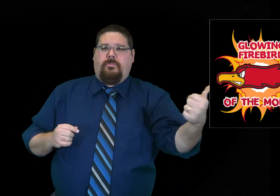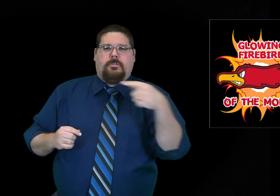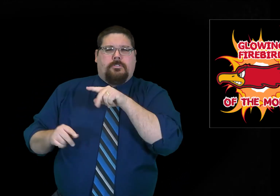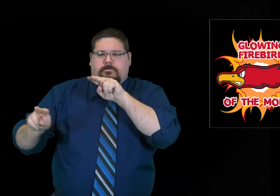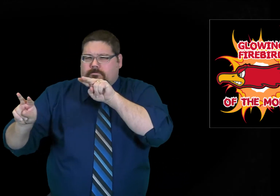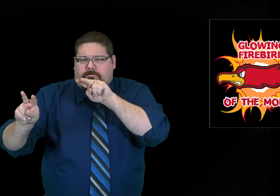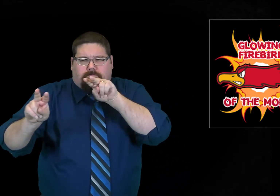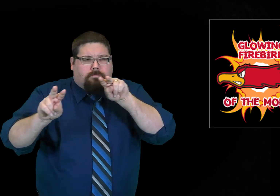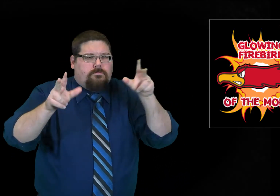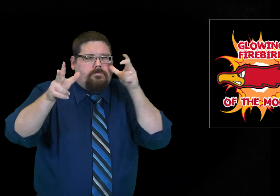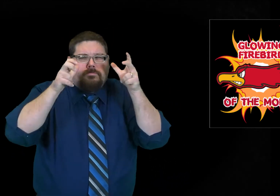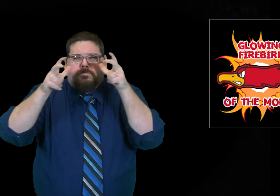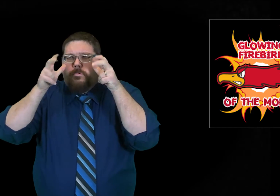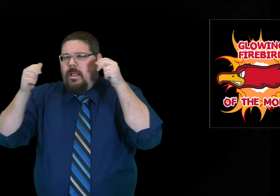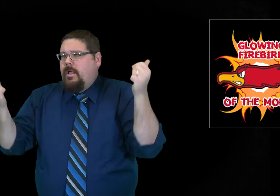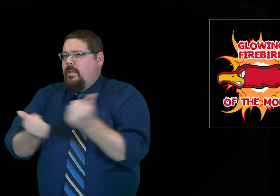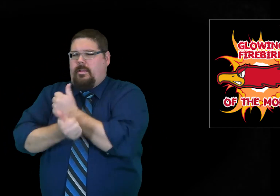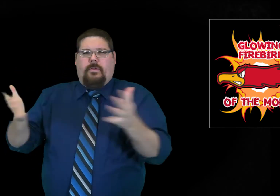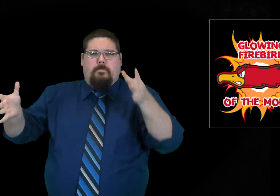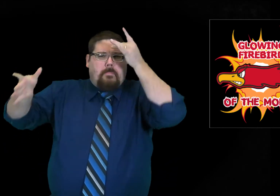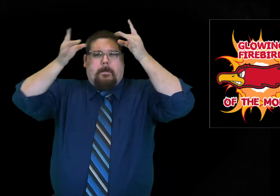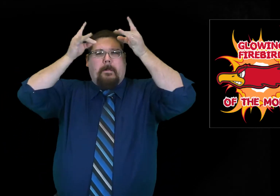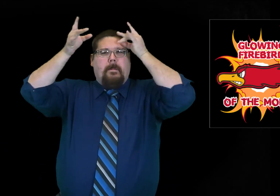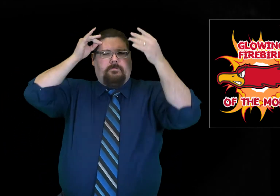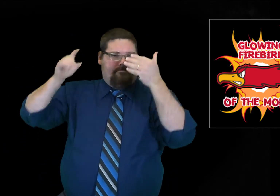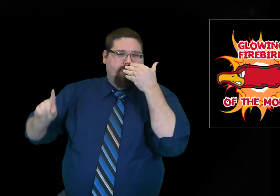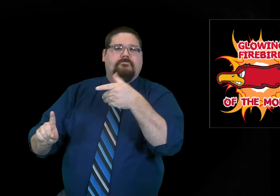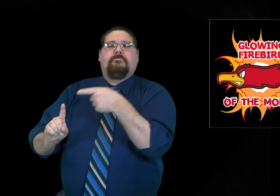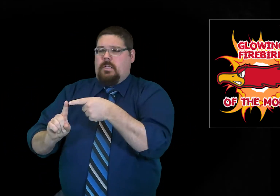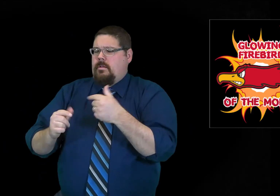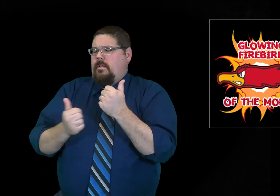This student takes in all of the information around them.